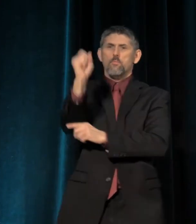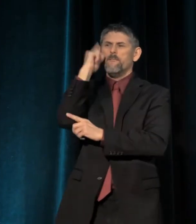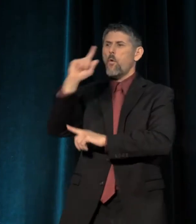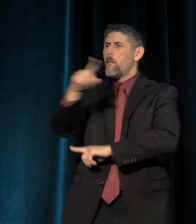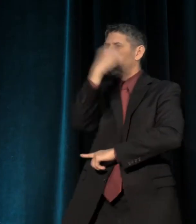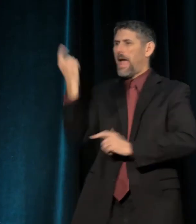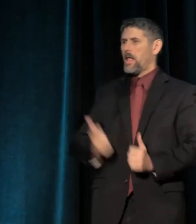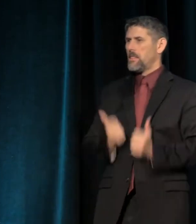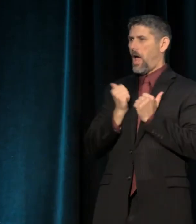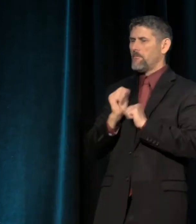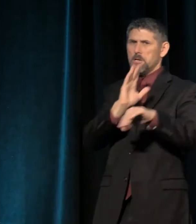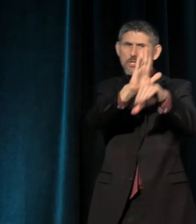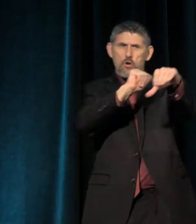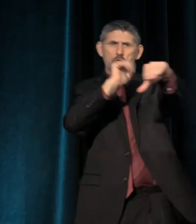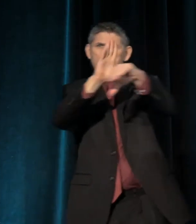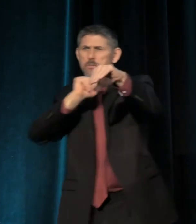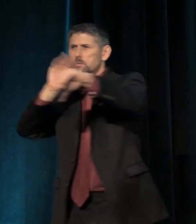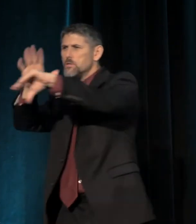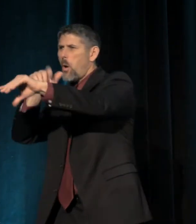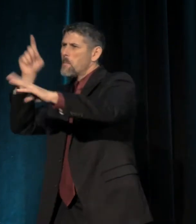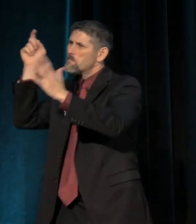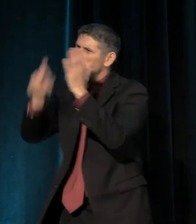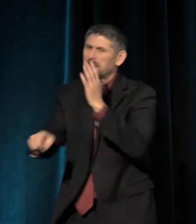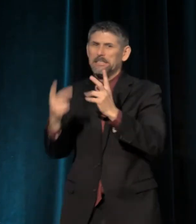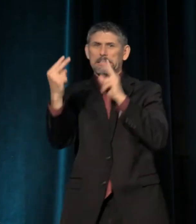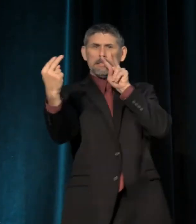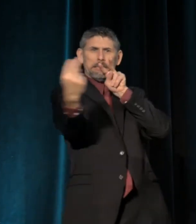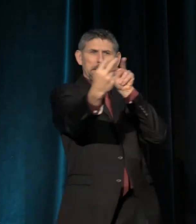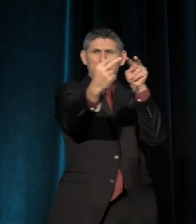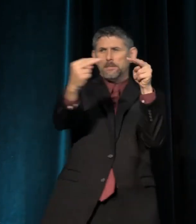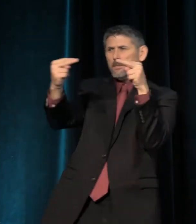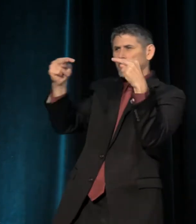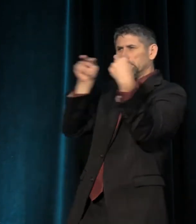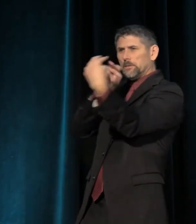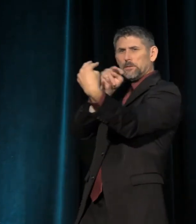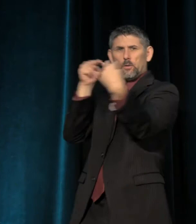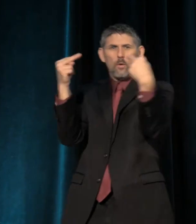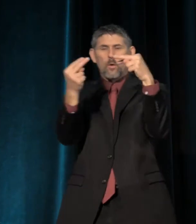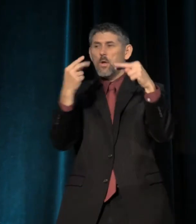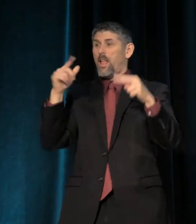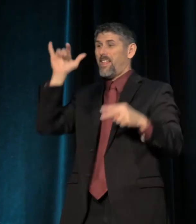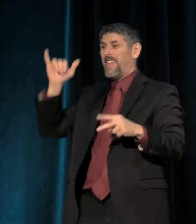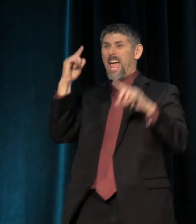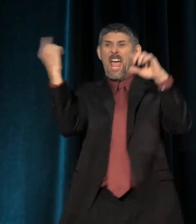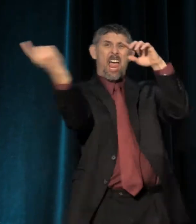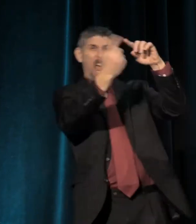to see each other, right? So that we can find a way from the death spiral into the life spiral.